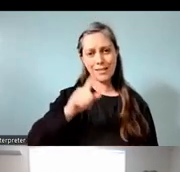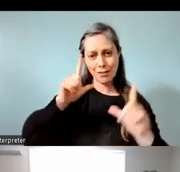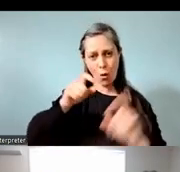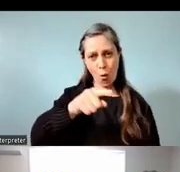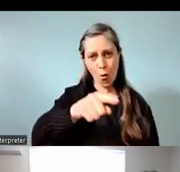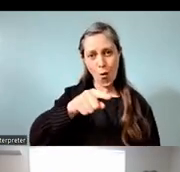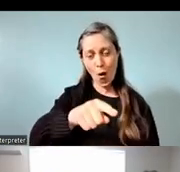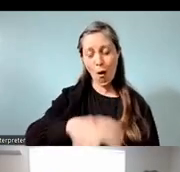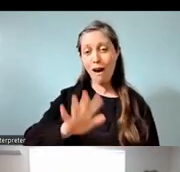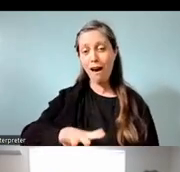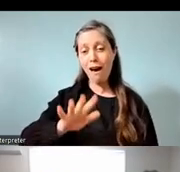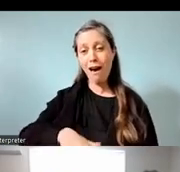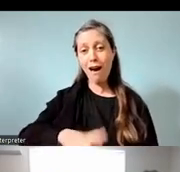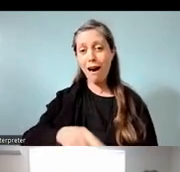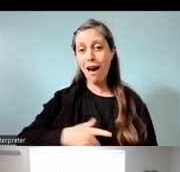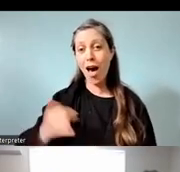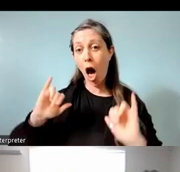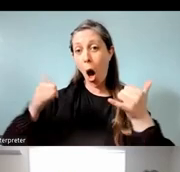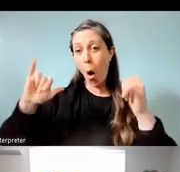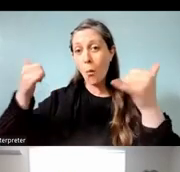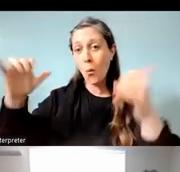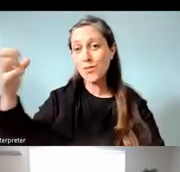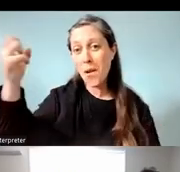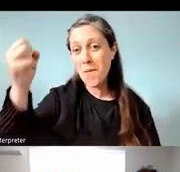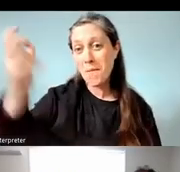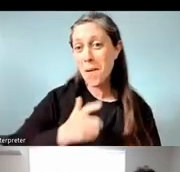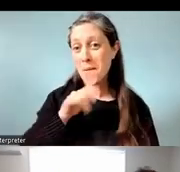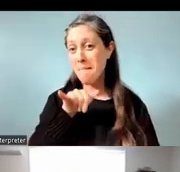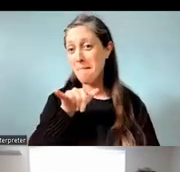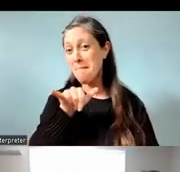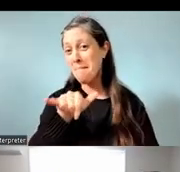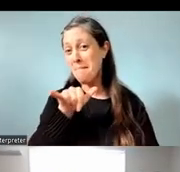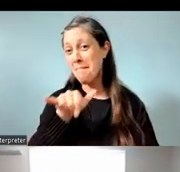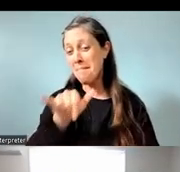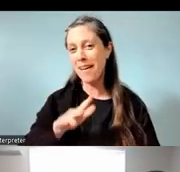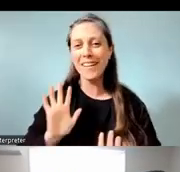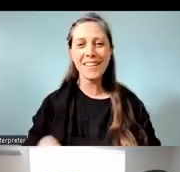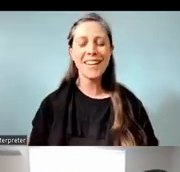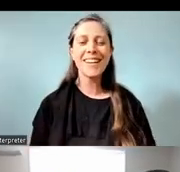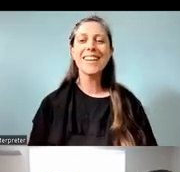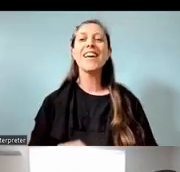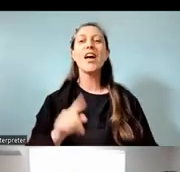What a coincidence that he won awards eh. That seems a little bit suspect, but he was a foundation member